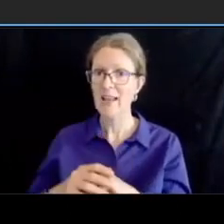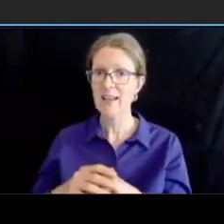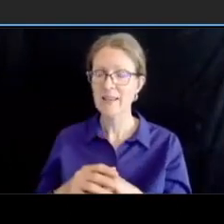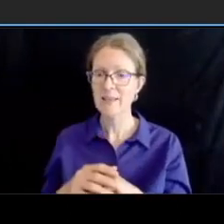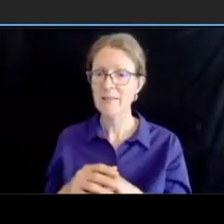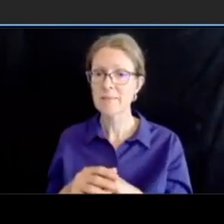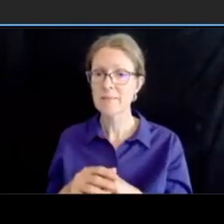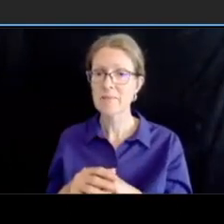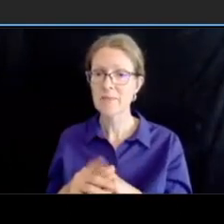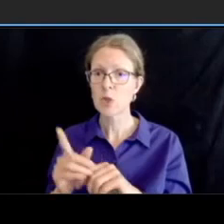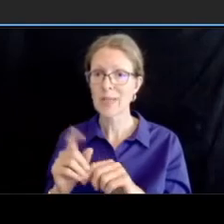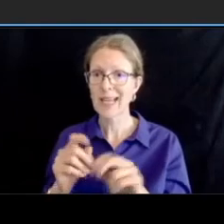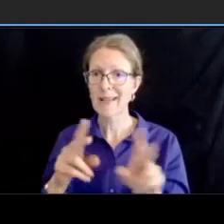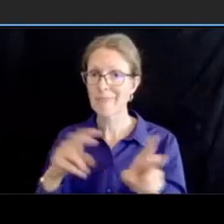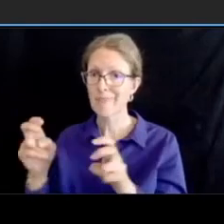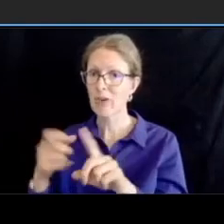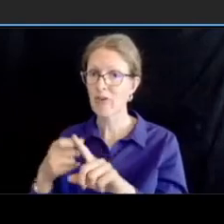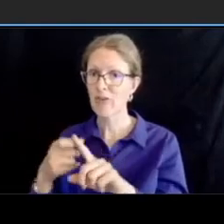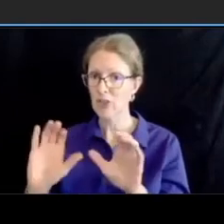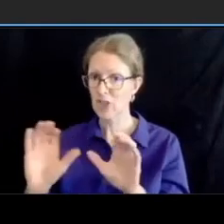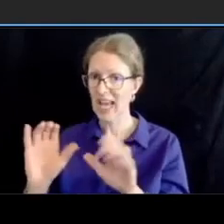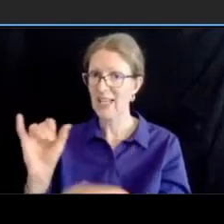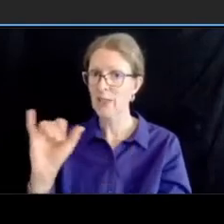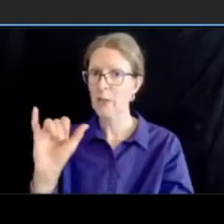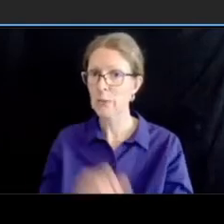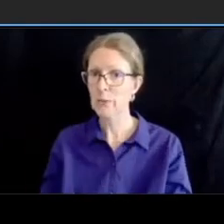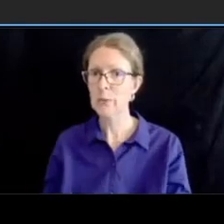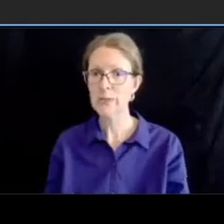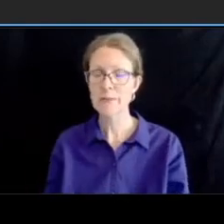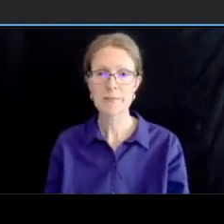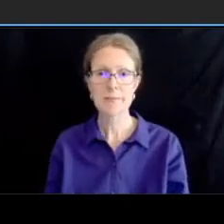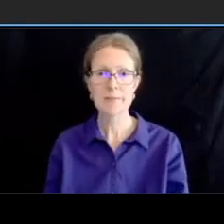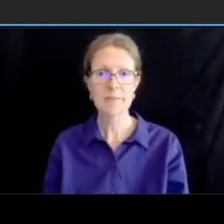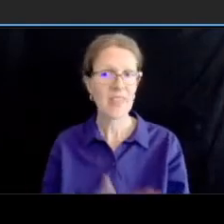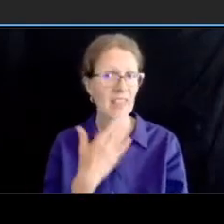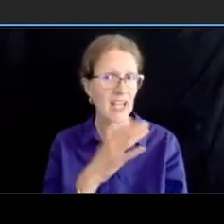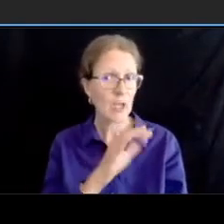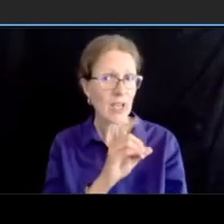just to let you know that we are having an in-person meeting tomorrow june 29th at 6 pm